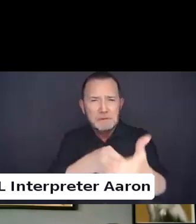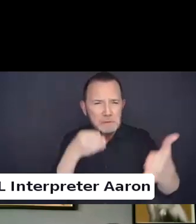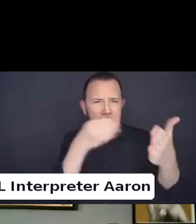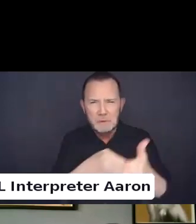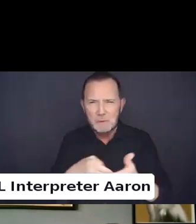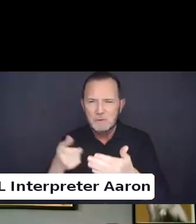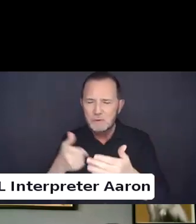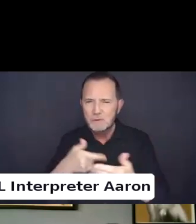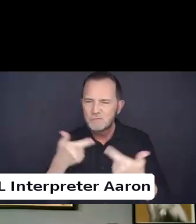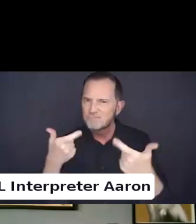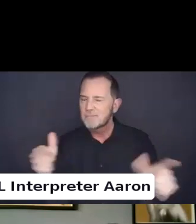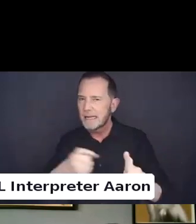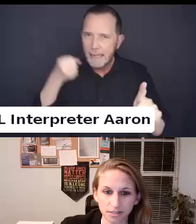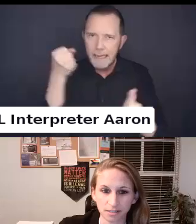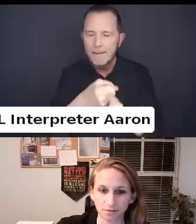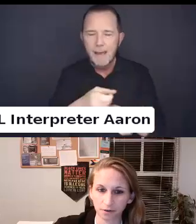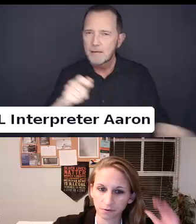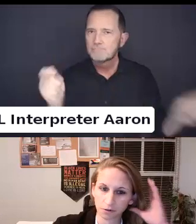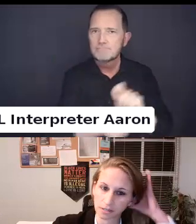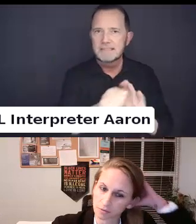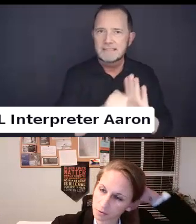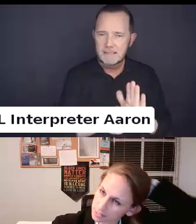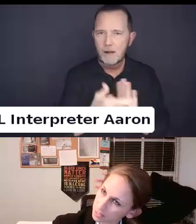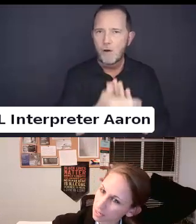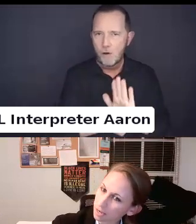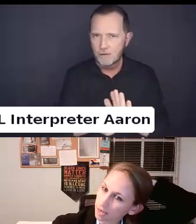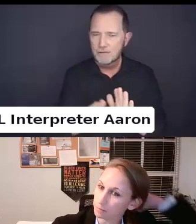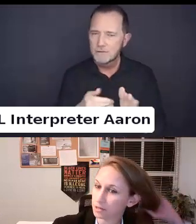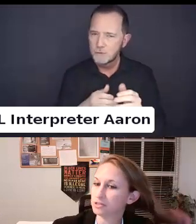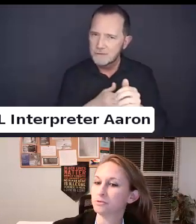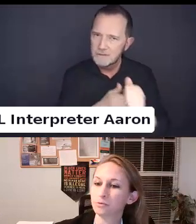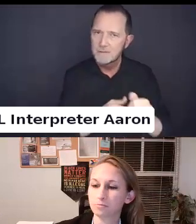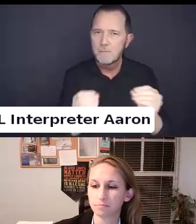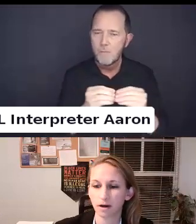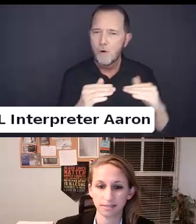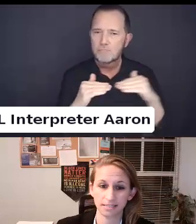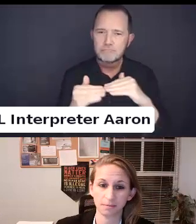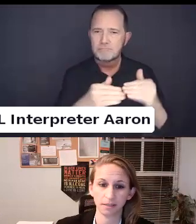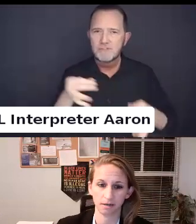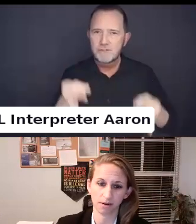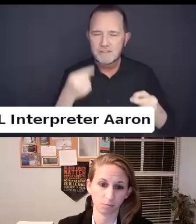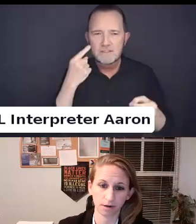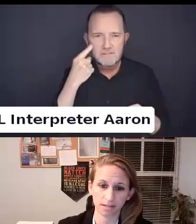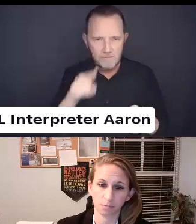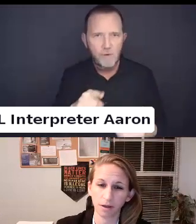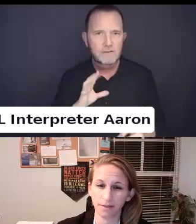impede access to justice for trans folks. We do disability rights work as well.